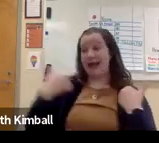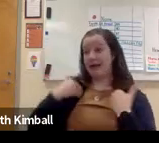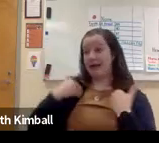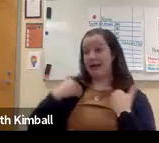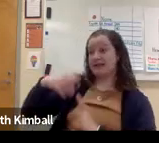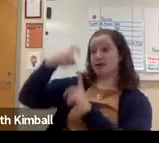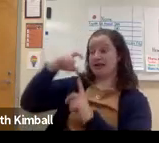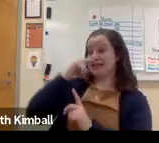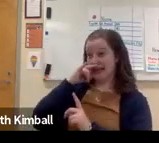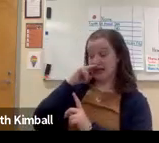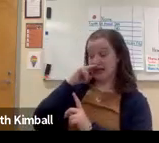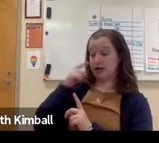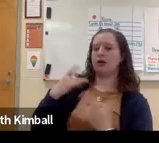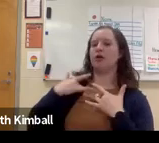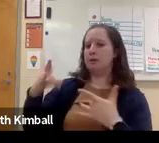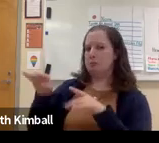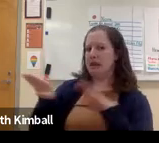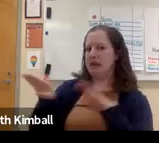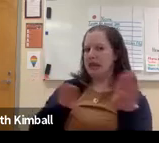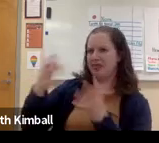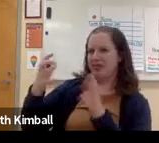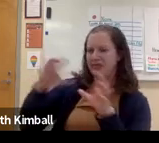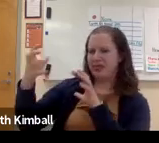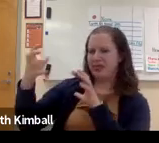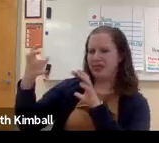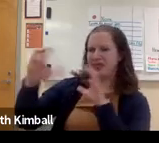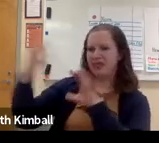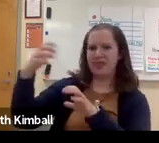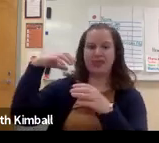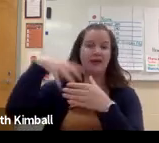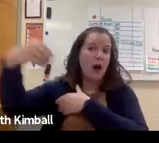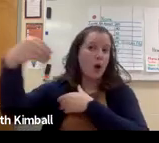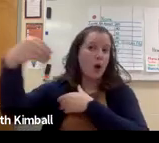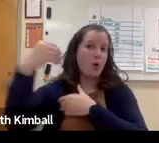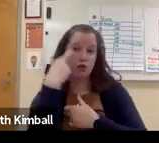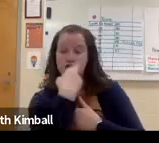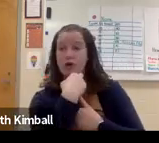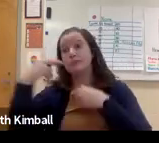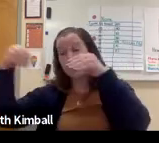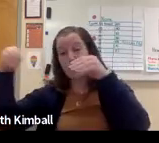So many parents of children with special needs,